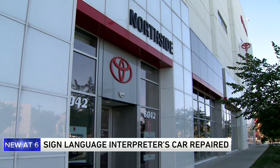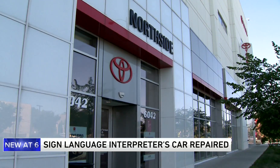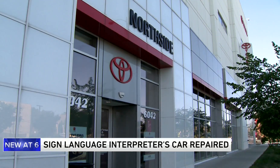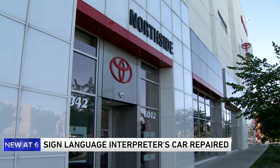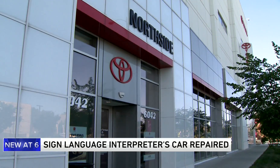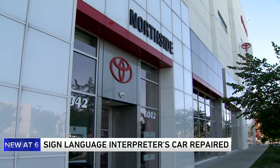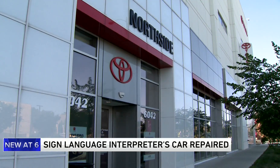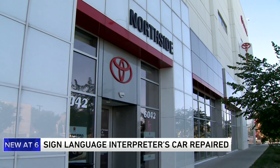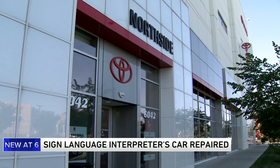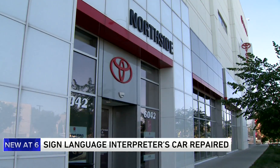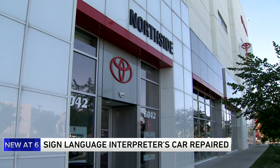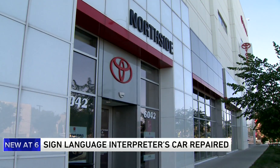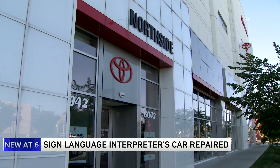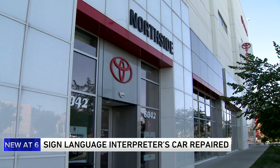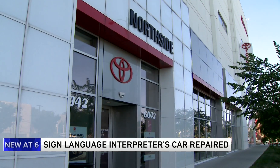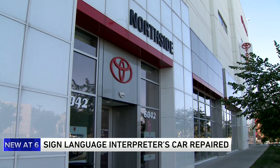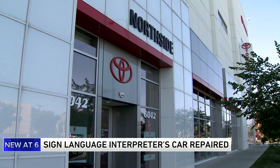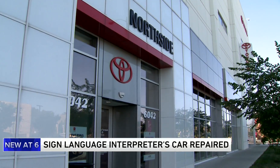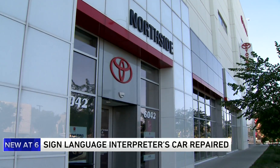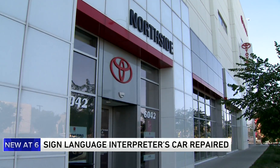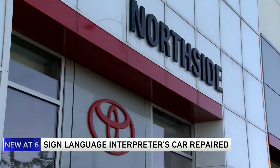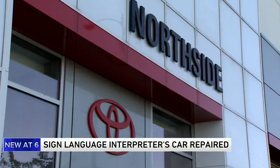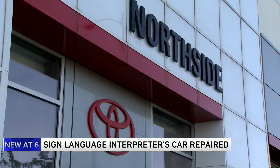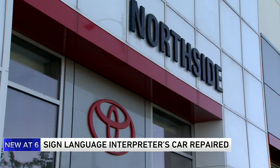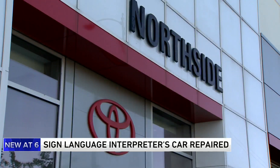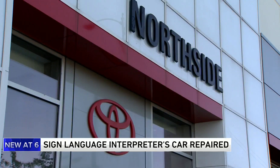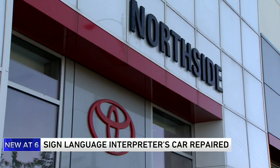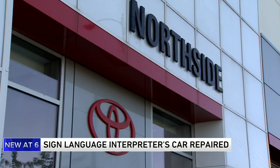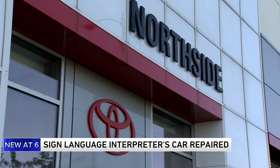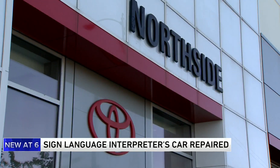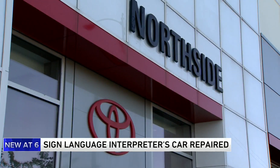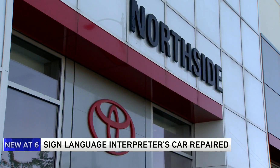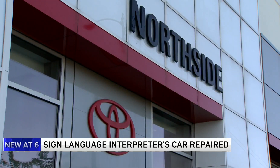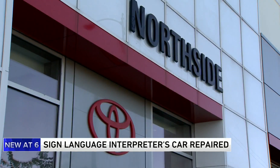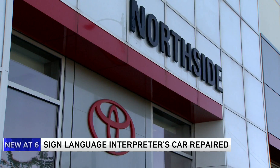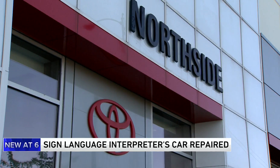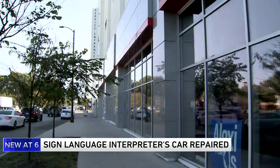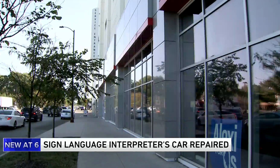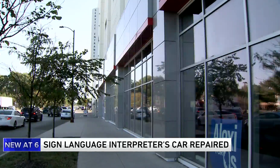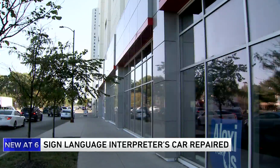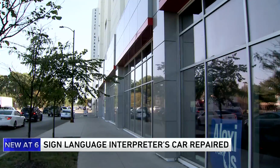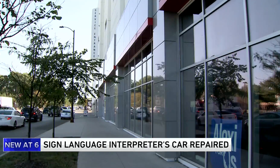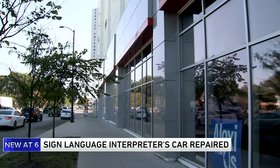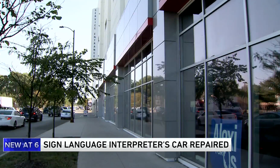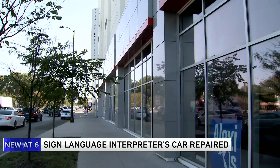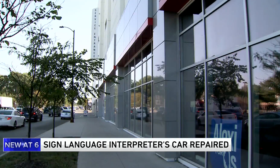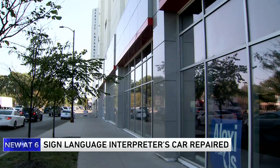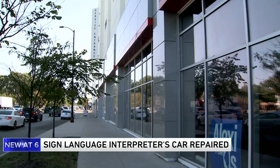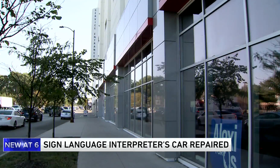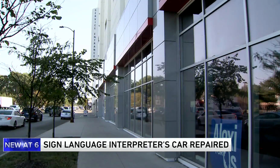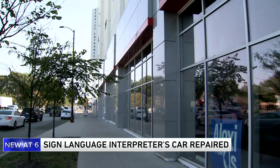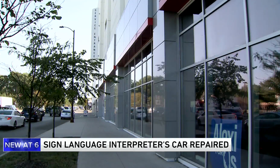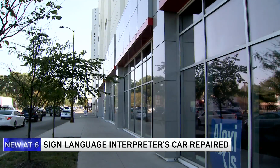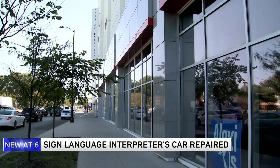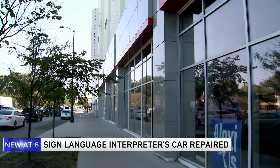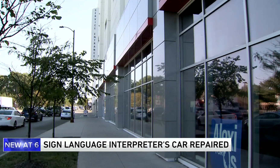IN JULY WHEN SOMEONE STOLE HIS CATALYTIC CONVERTER BECAUSE OF THE SURGE IN THOSE STEPS, GETTING A REPLACEMENT IS GETTING HARDER AND HARDER AND